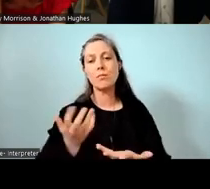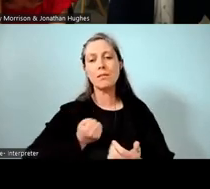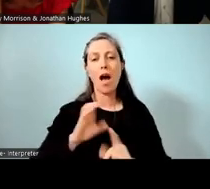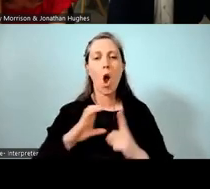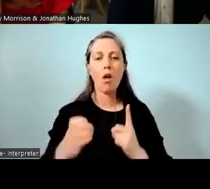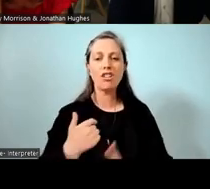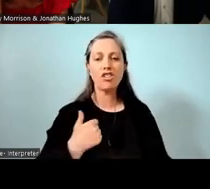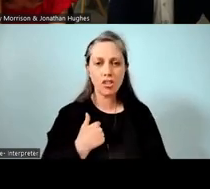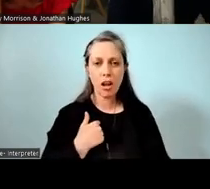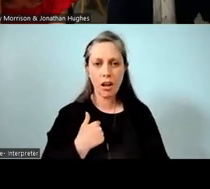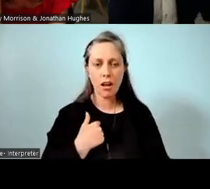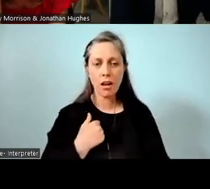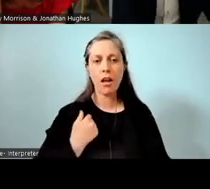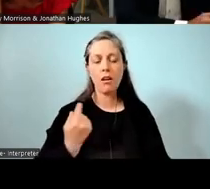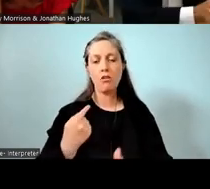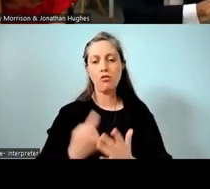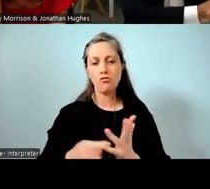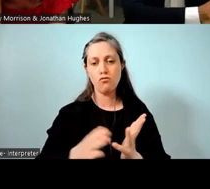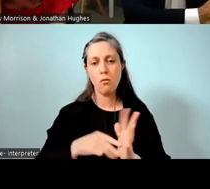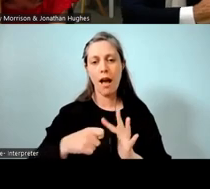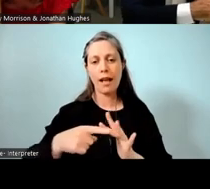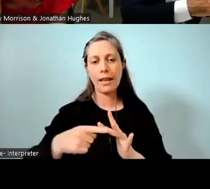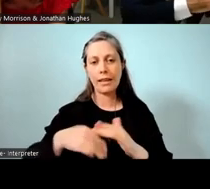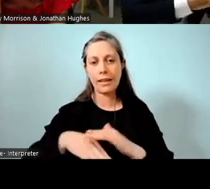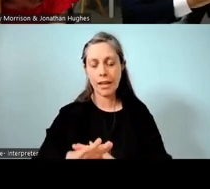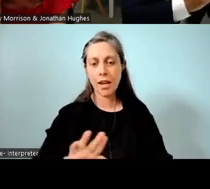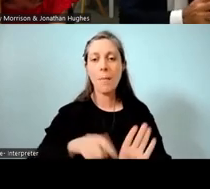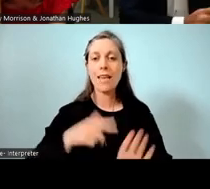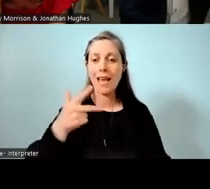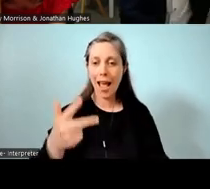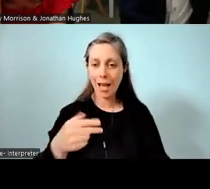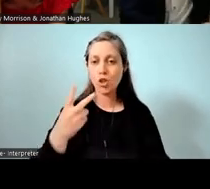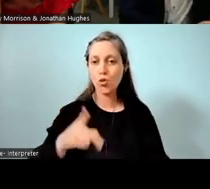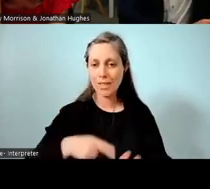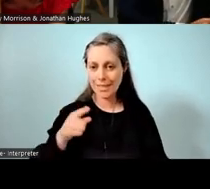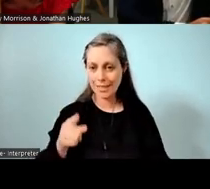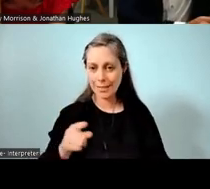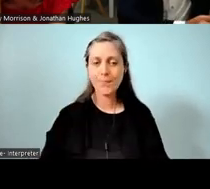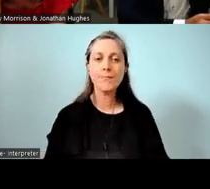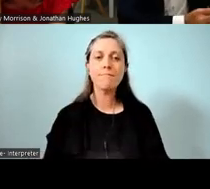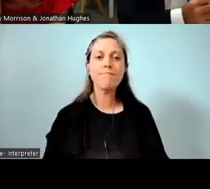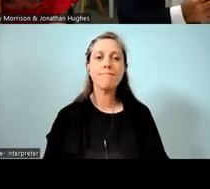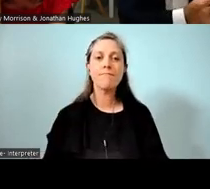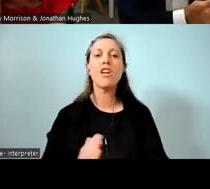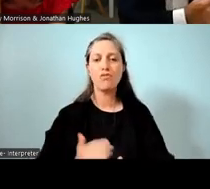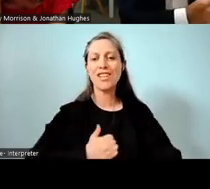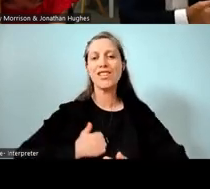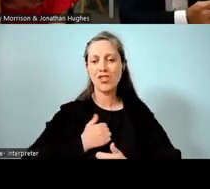So I'm a rumaki, I'm a year eight. I've been here here for two years, and I've really enjoyed it here.